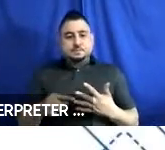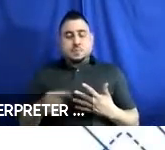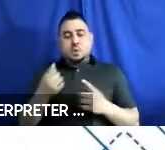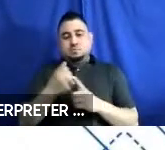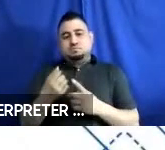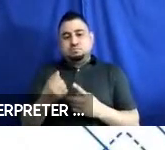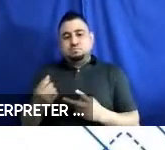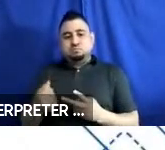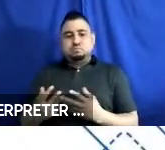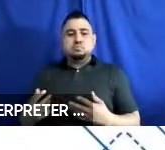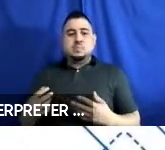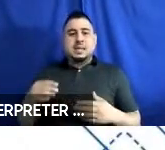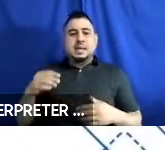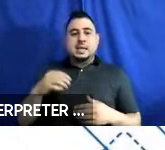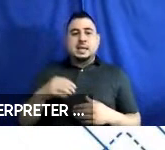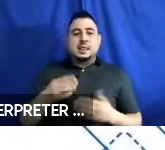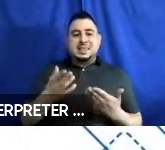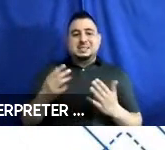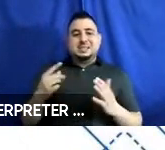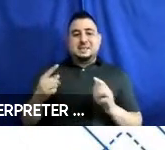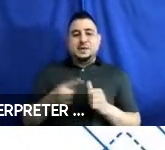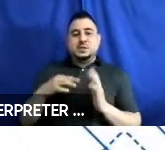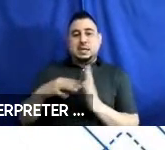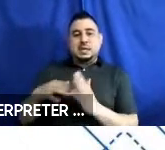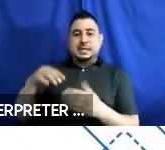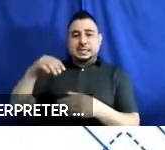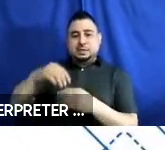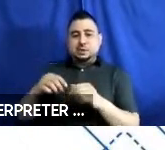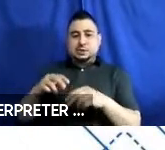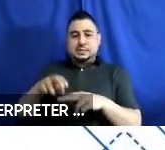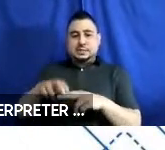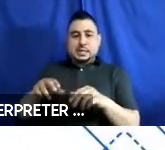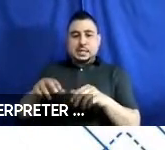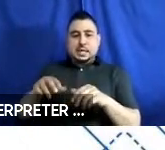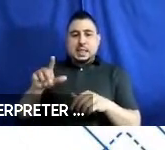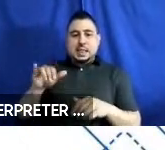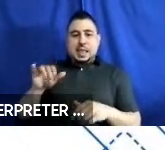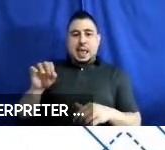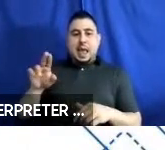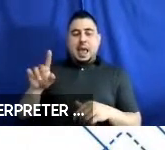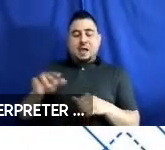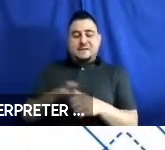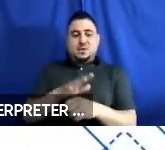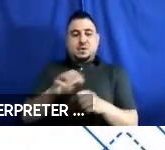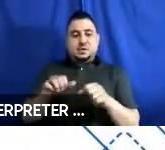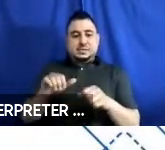So, with this first study on interior seating layouts, we used a full-scale simulated bus,